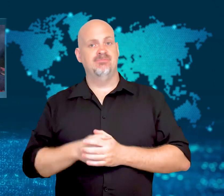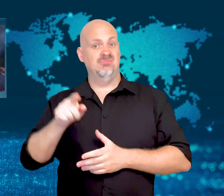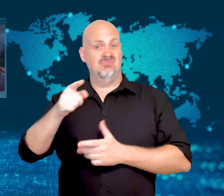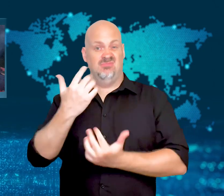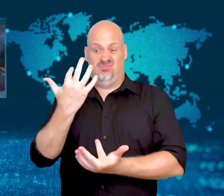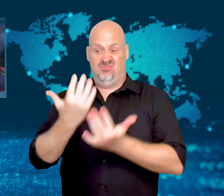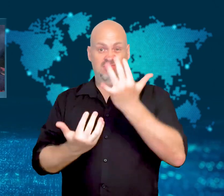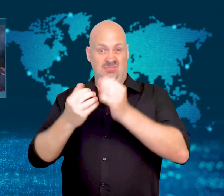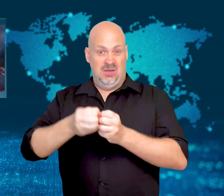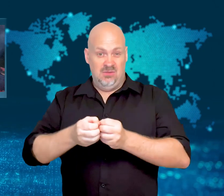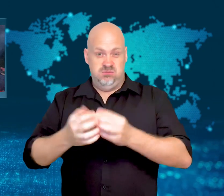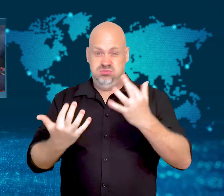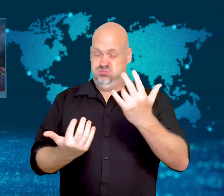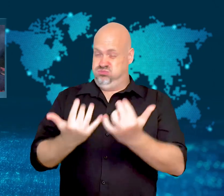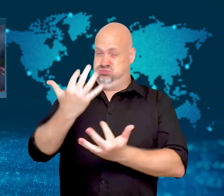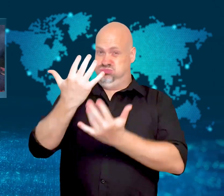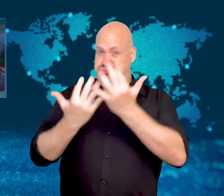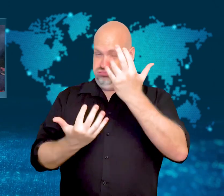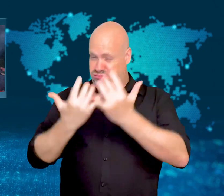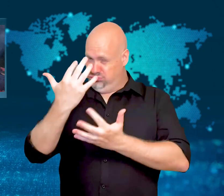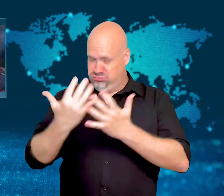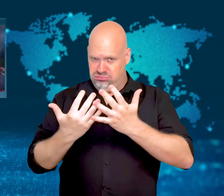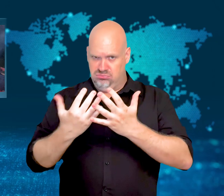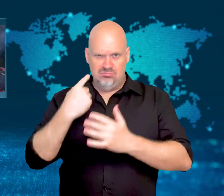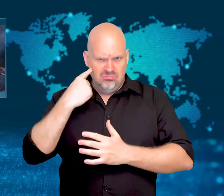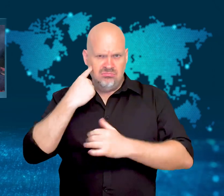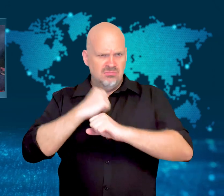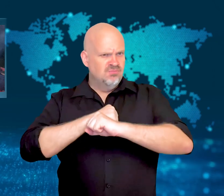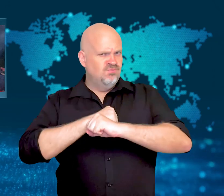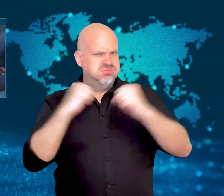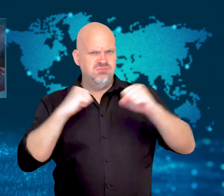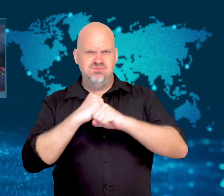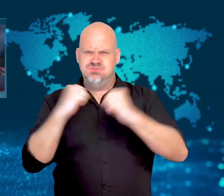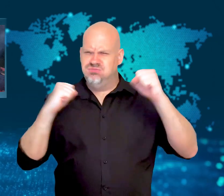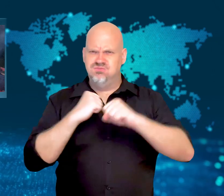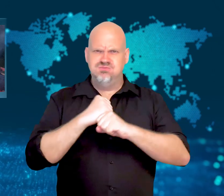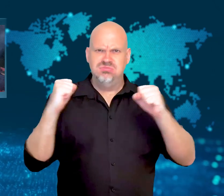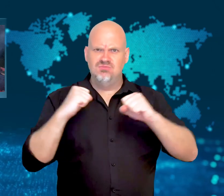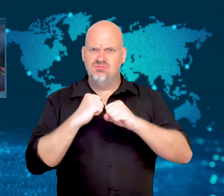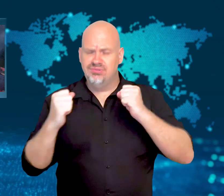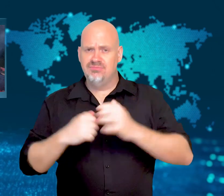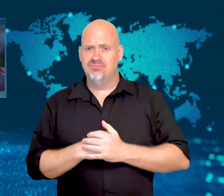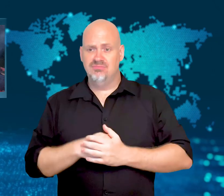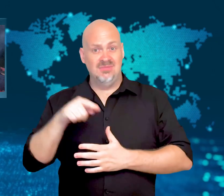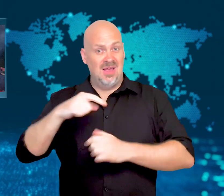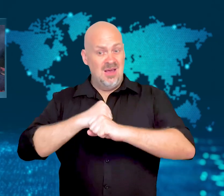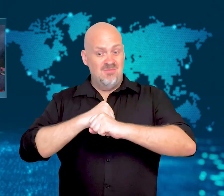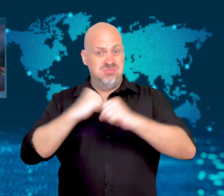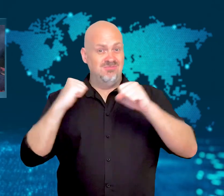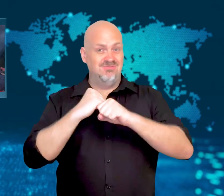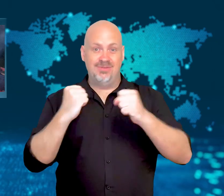The explosions were caused as chemical containers were heated